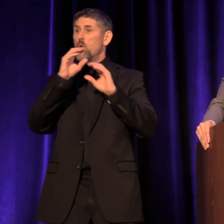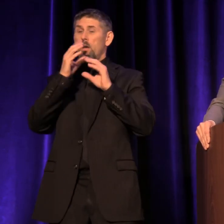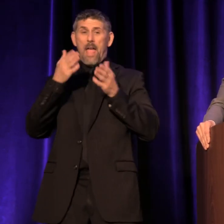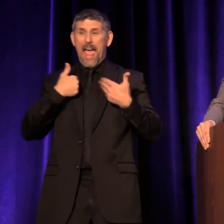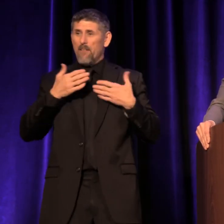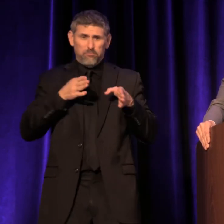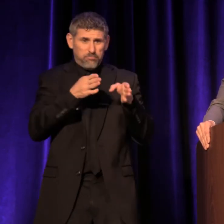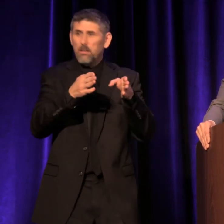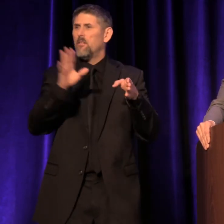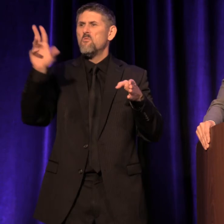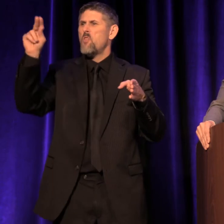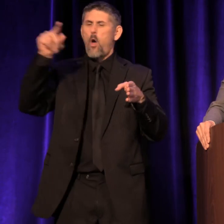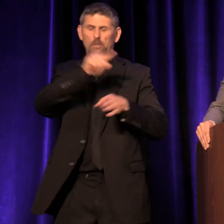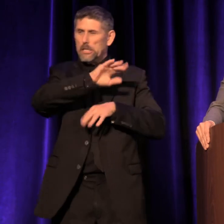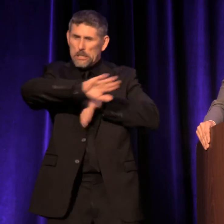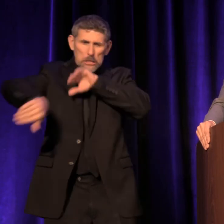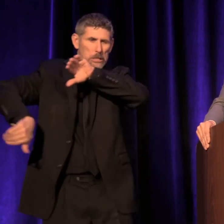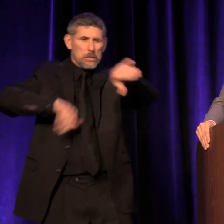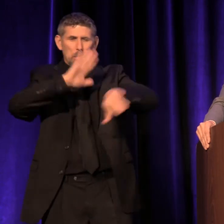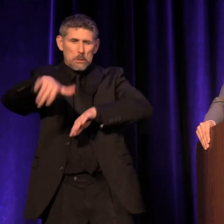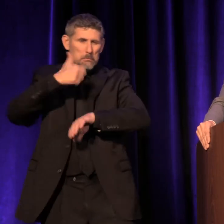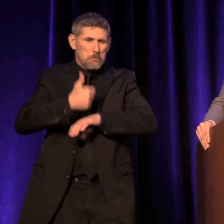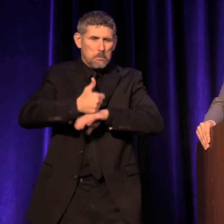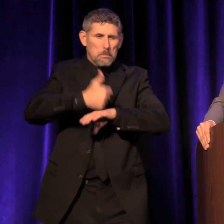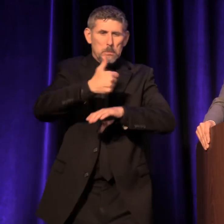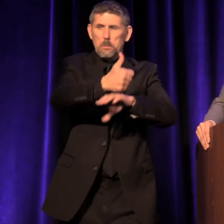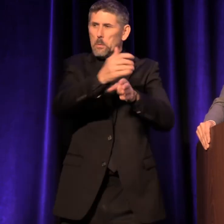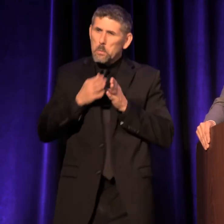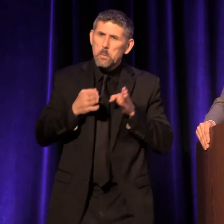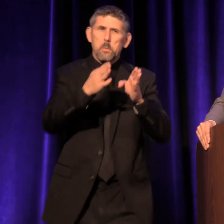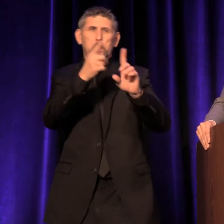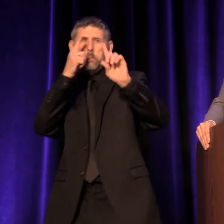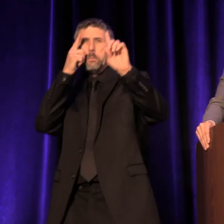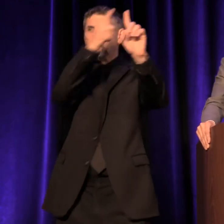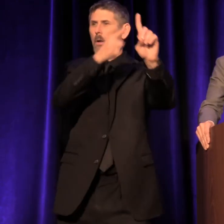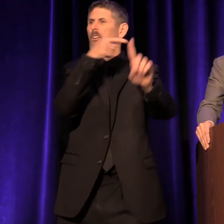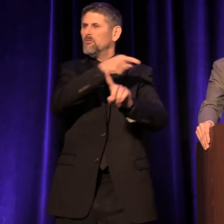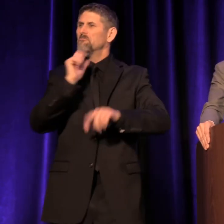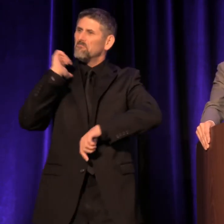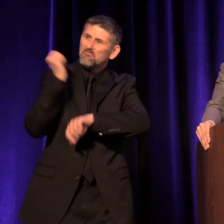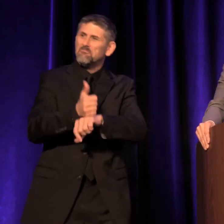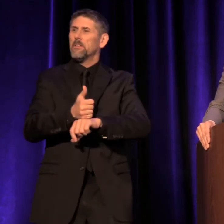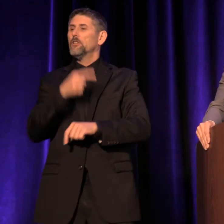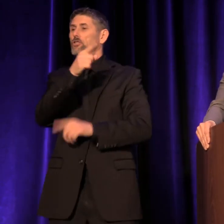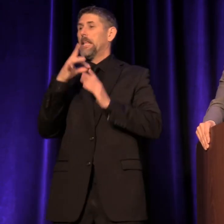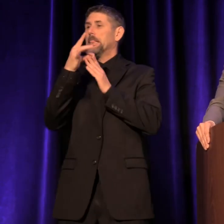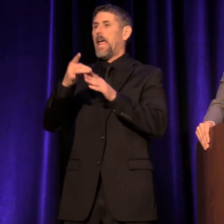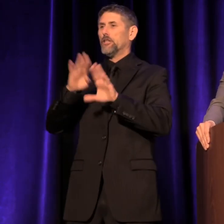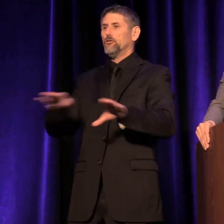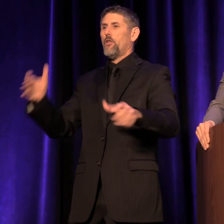through the Pacific Northwest. She was hired to lead Seattle Children's Theater in 1984.